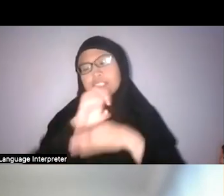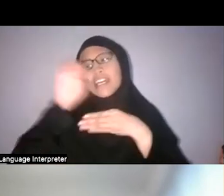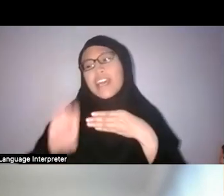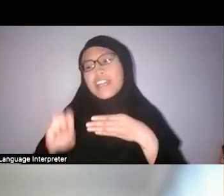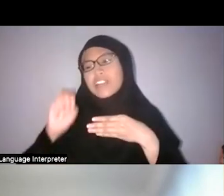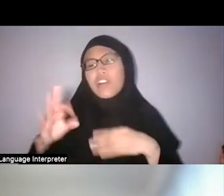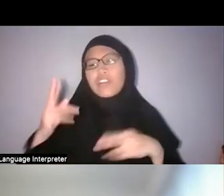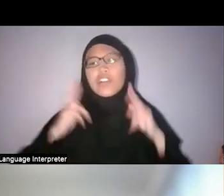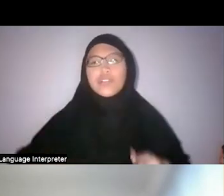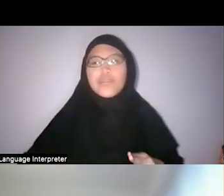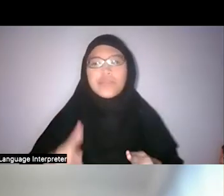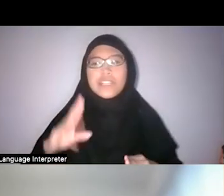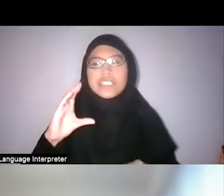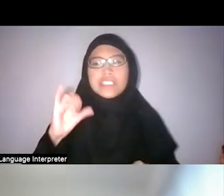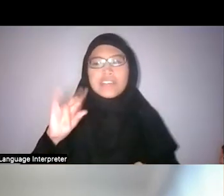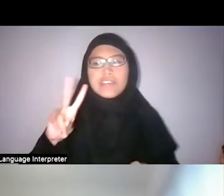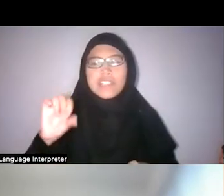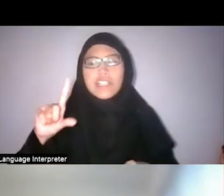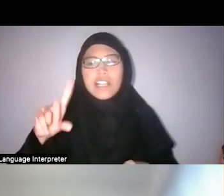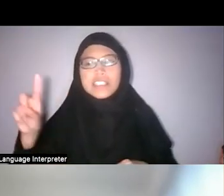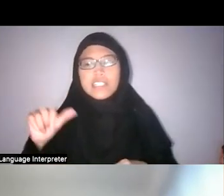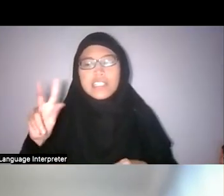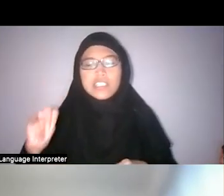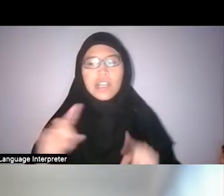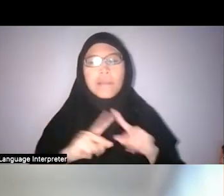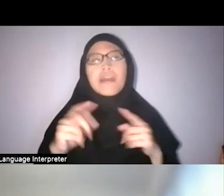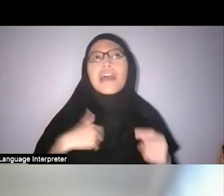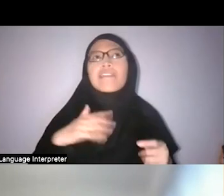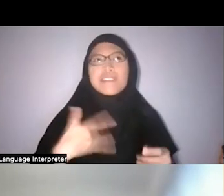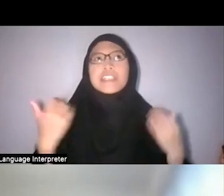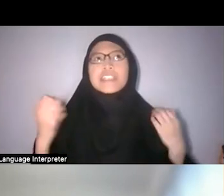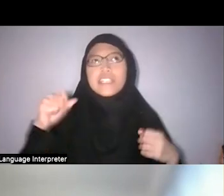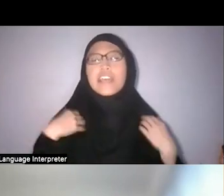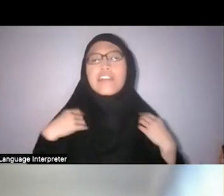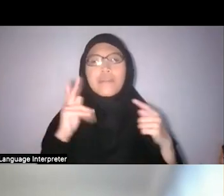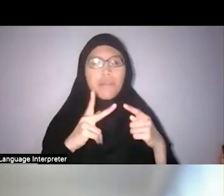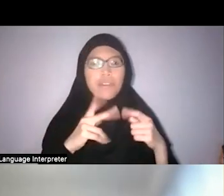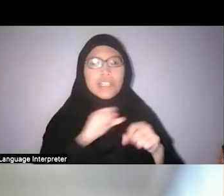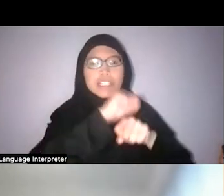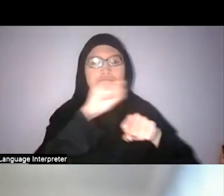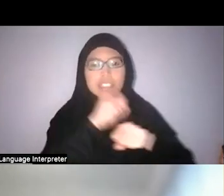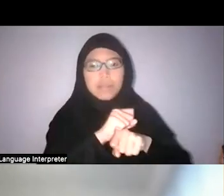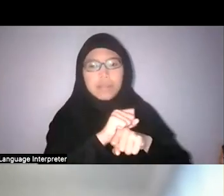But I do feel like there is a point there of Singapore being tagged to that.